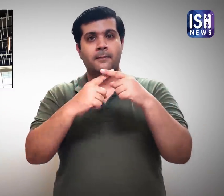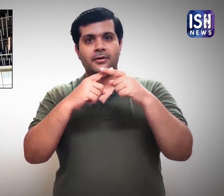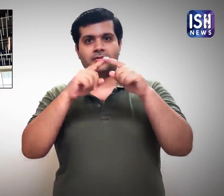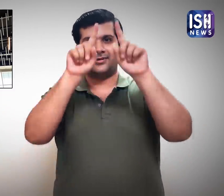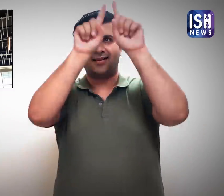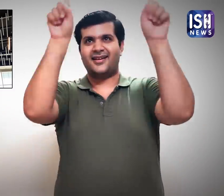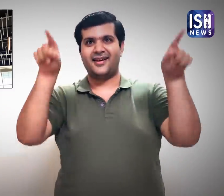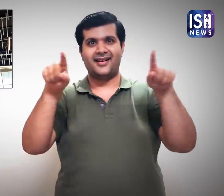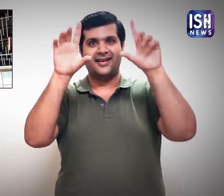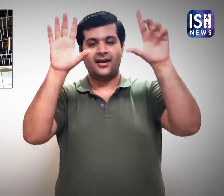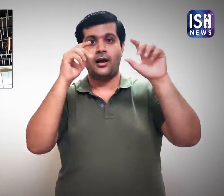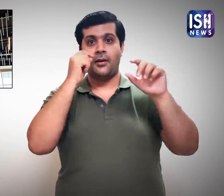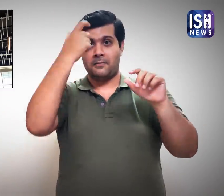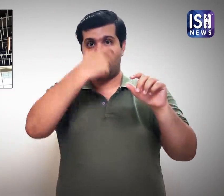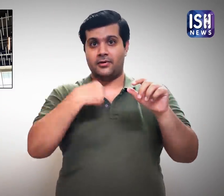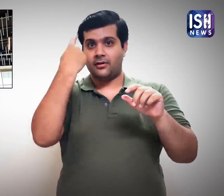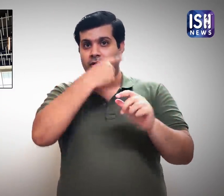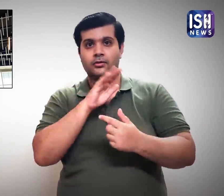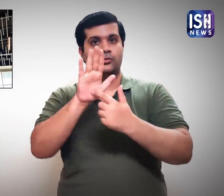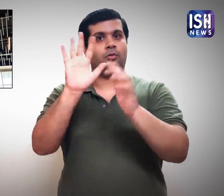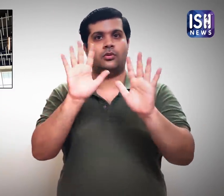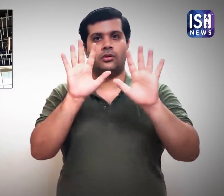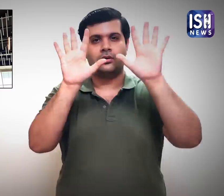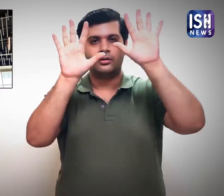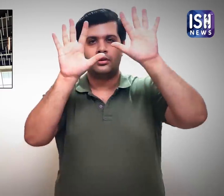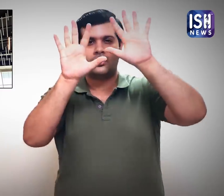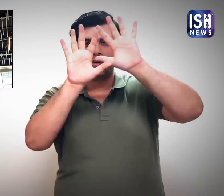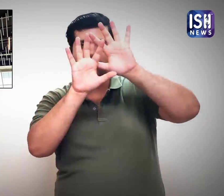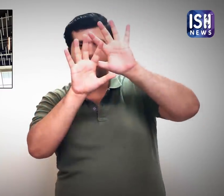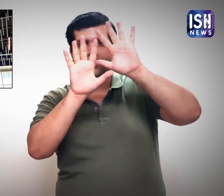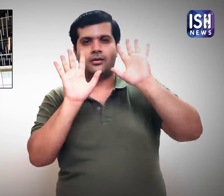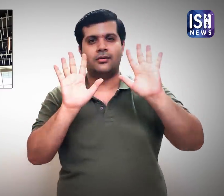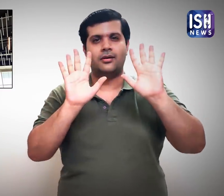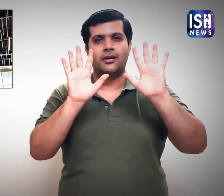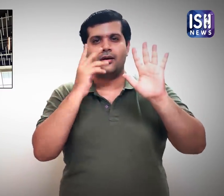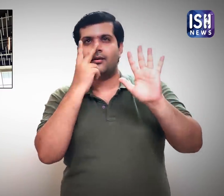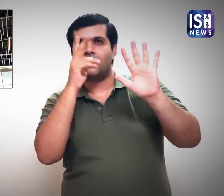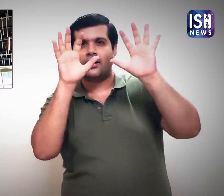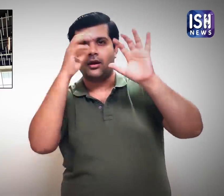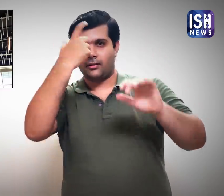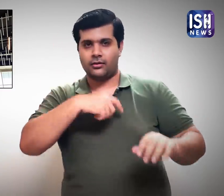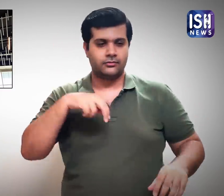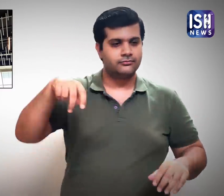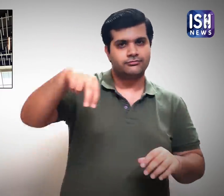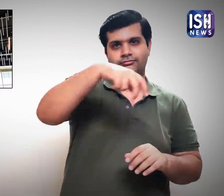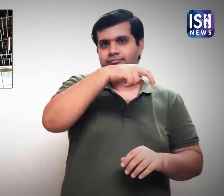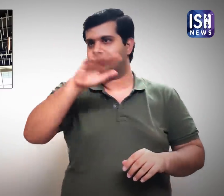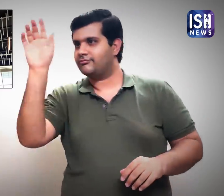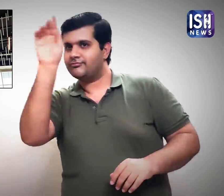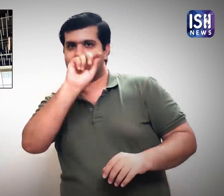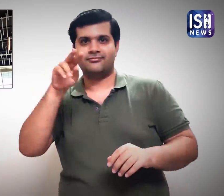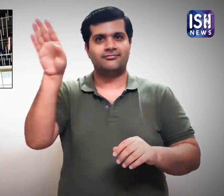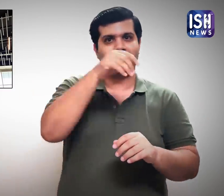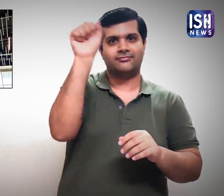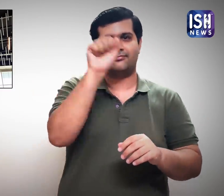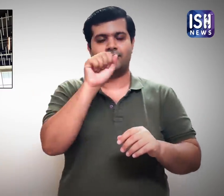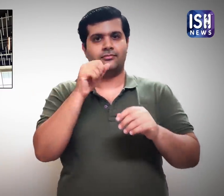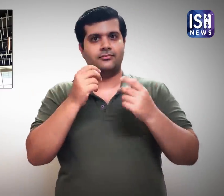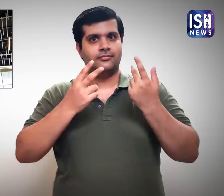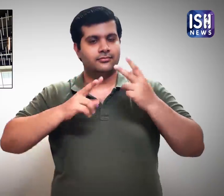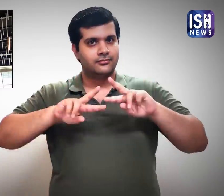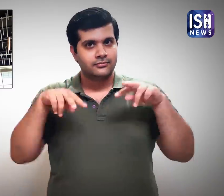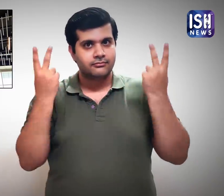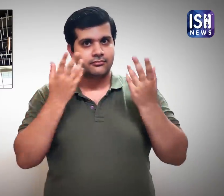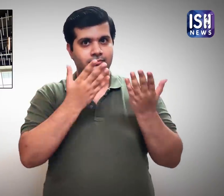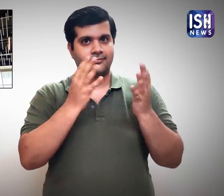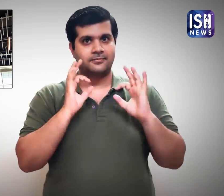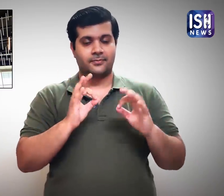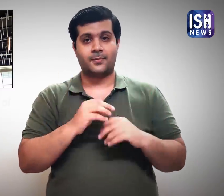The man's face has not been revealed. His body is blurred and you can see him painting inside the clock.